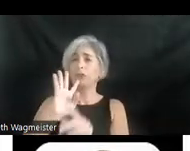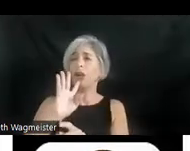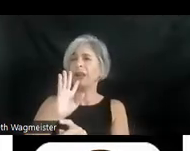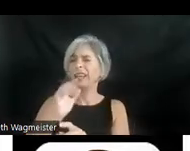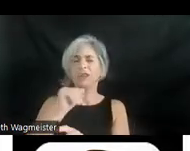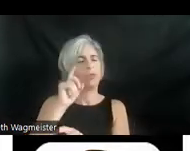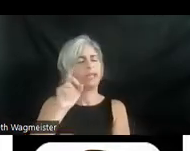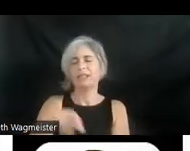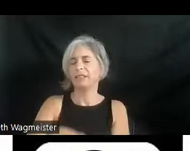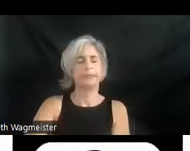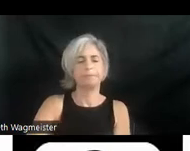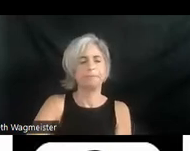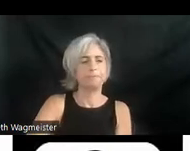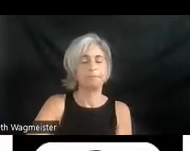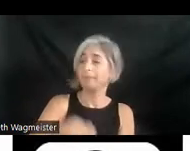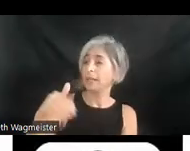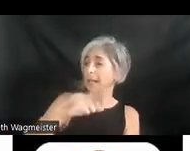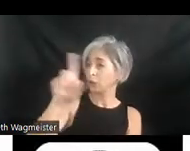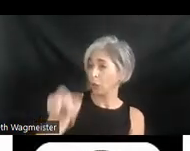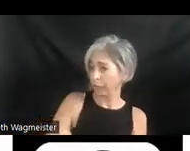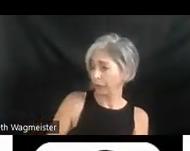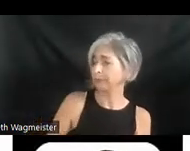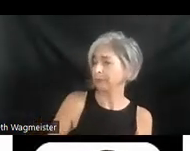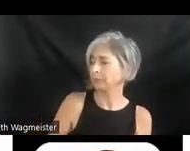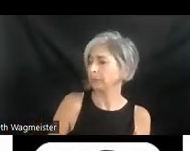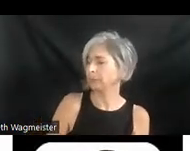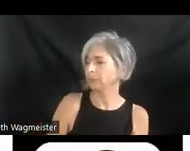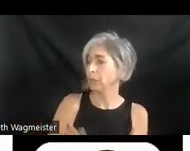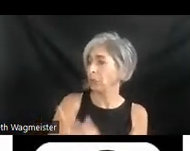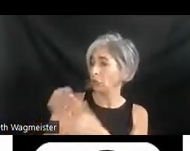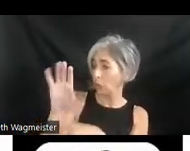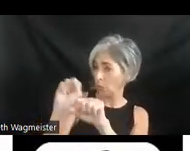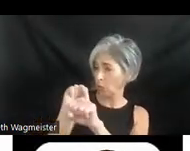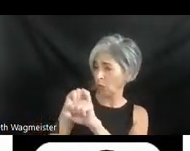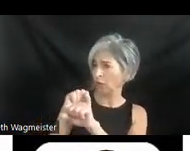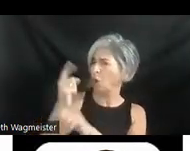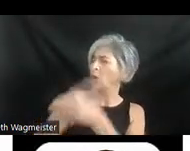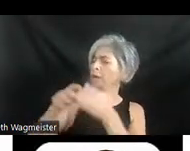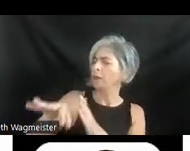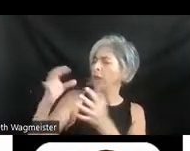Next question asks, through your work what have you found related to audio